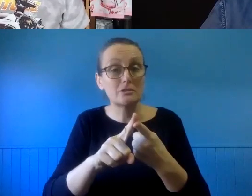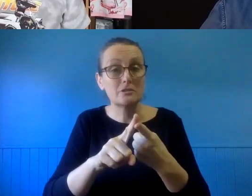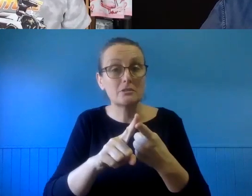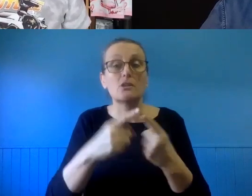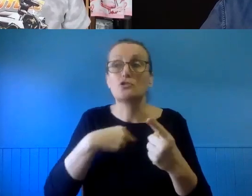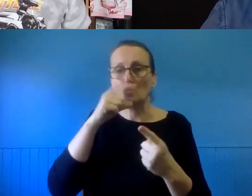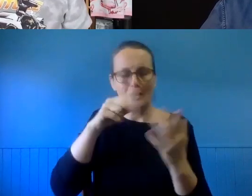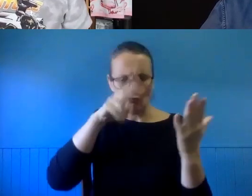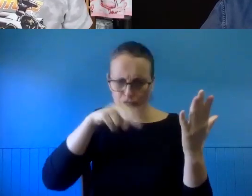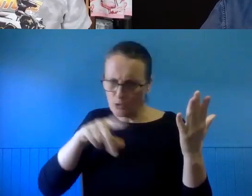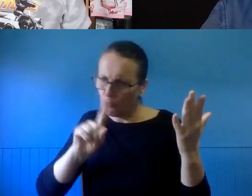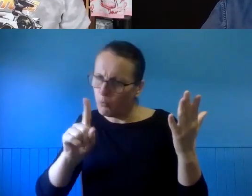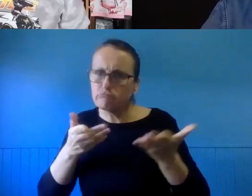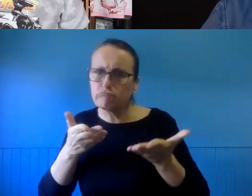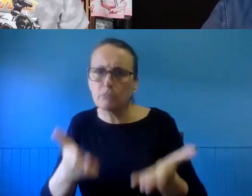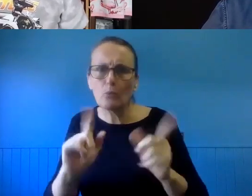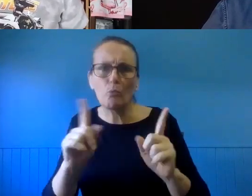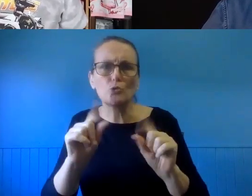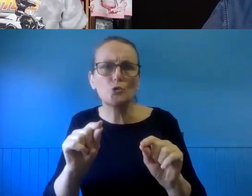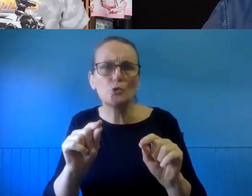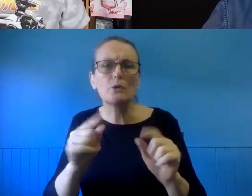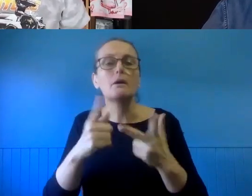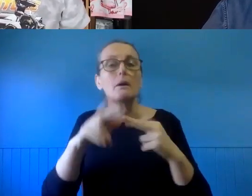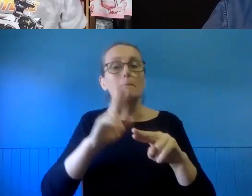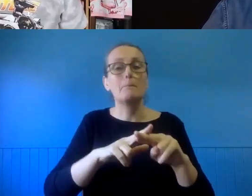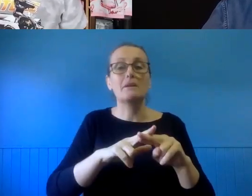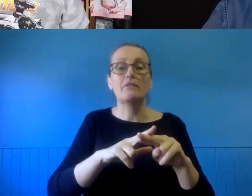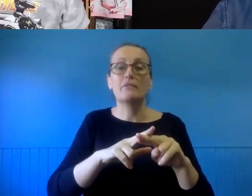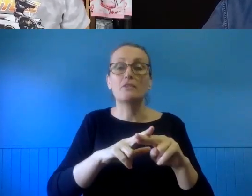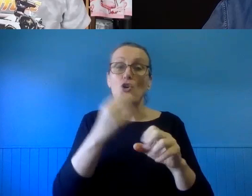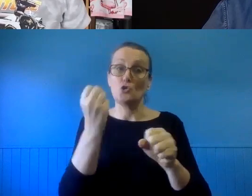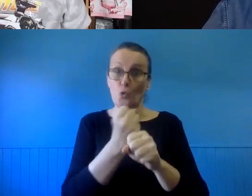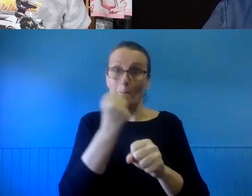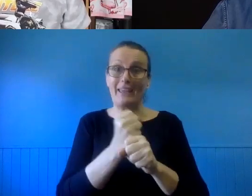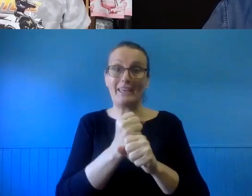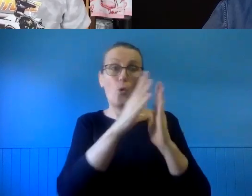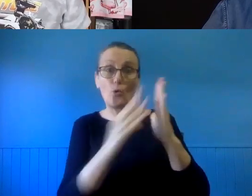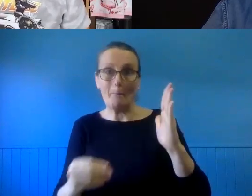In terms of kind of just reproducing significant portions of a map, it's